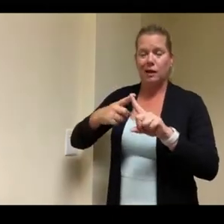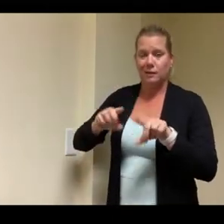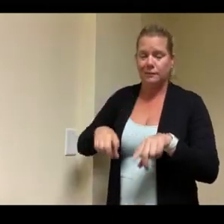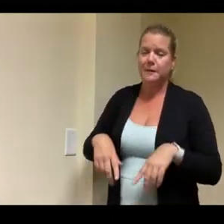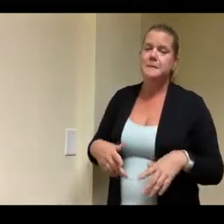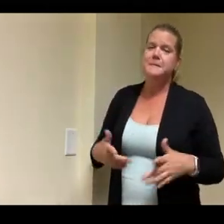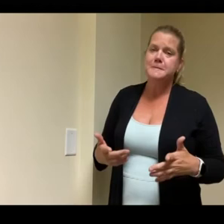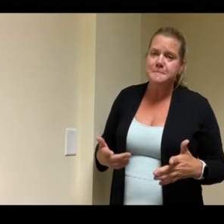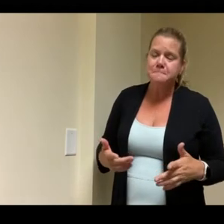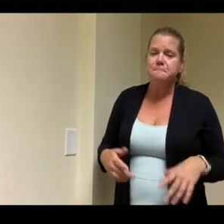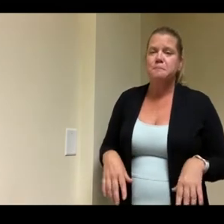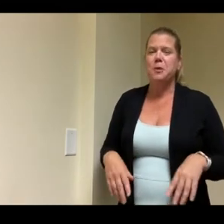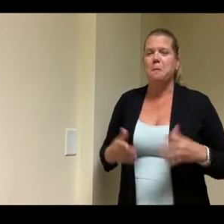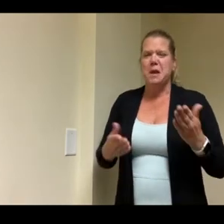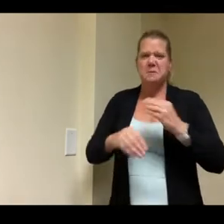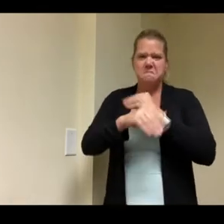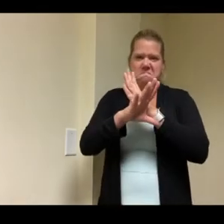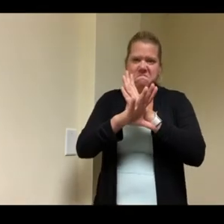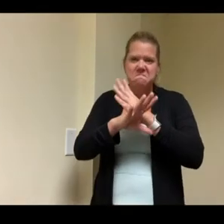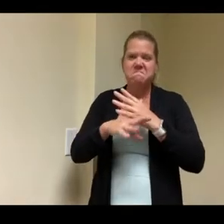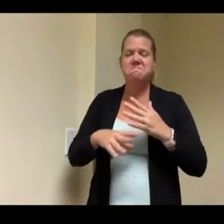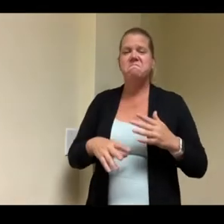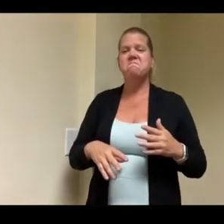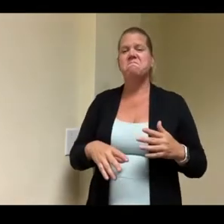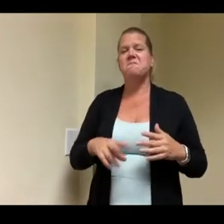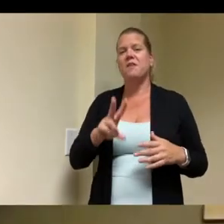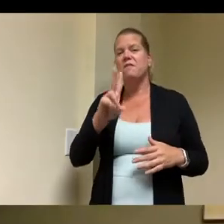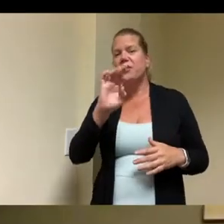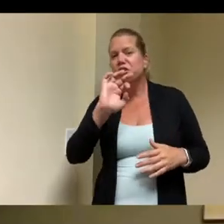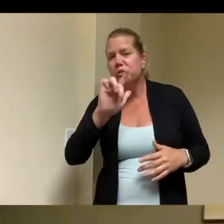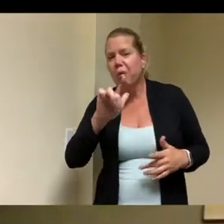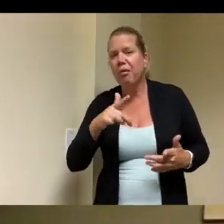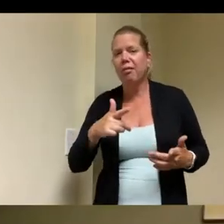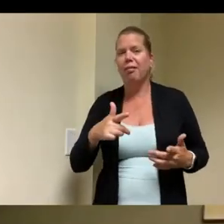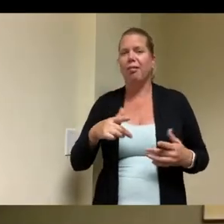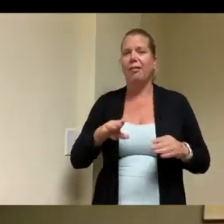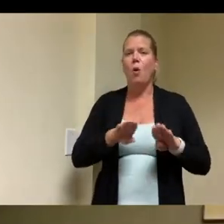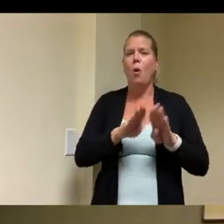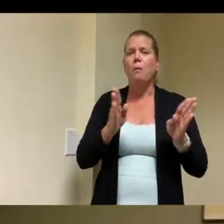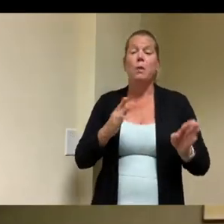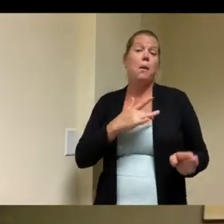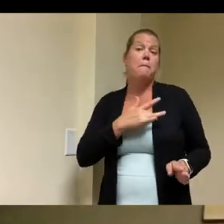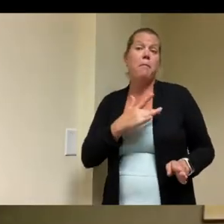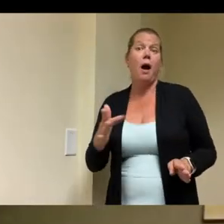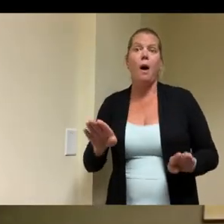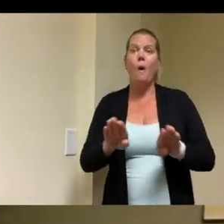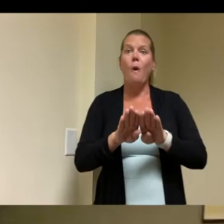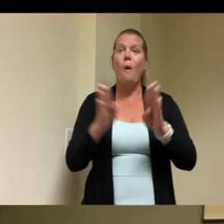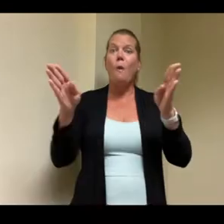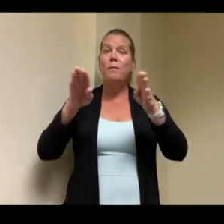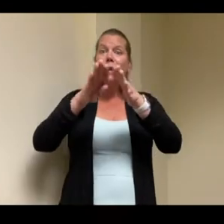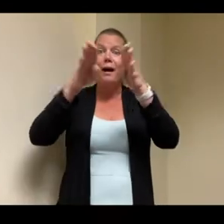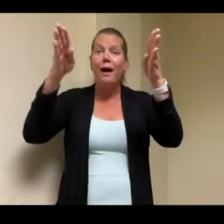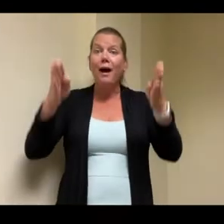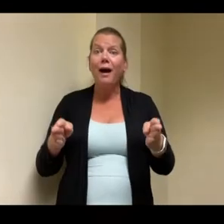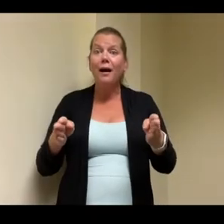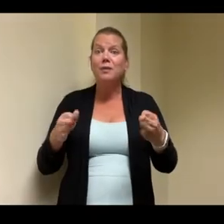would like to invite usually we have an open house i know yeah invite the neighbors not not because we have individuals with